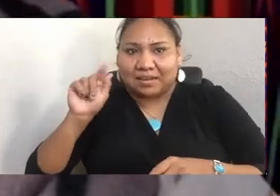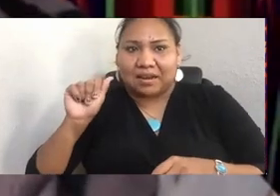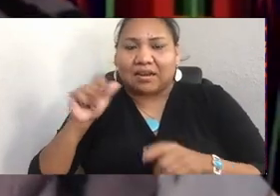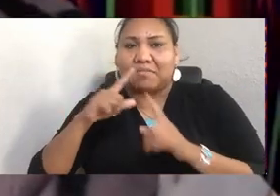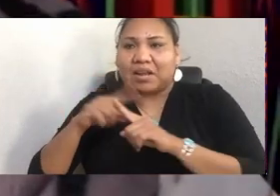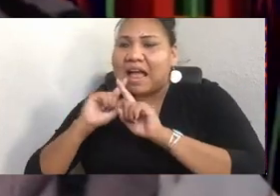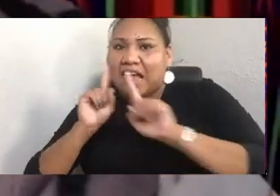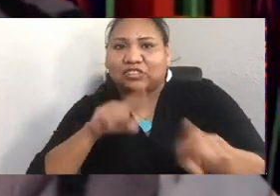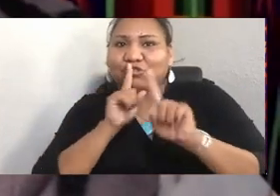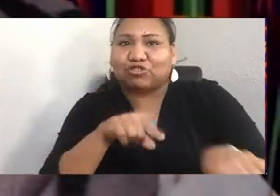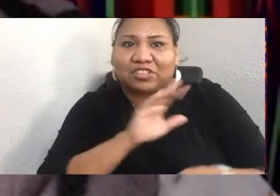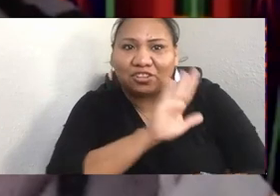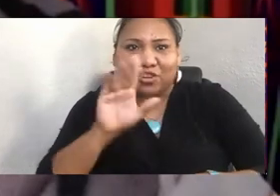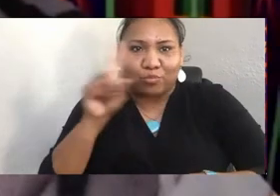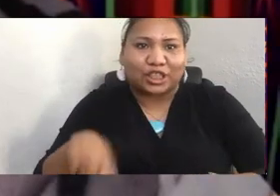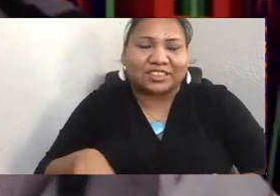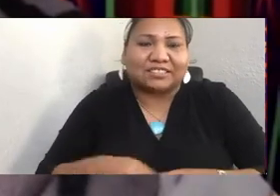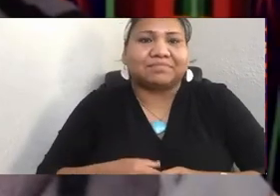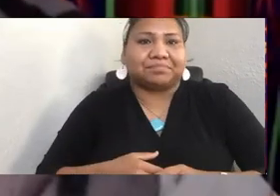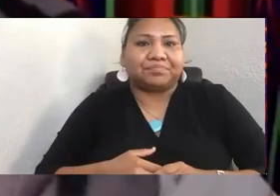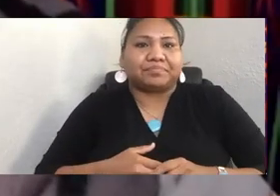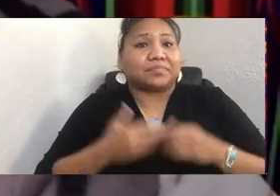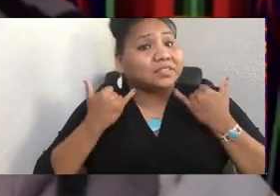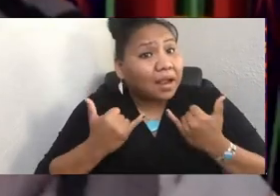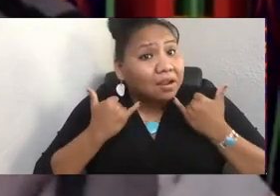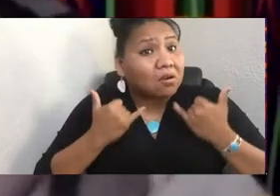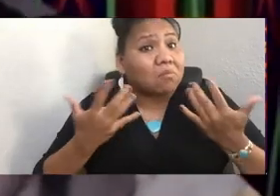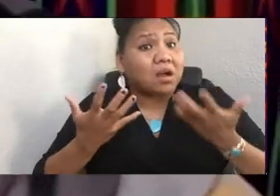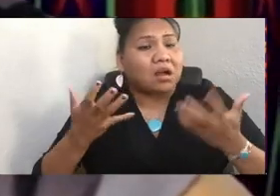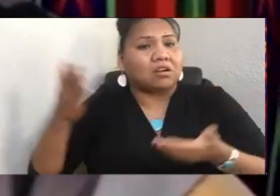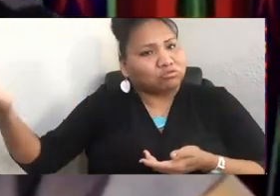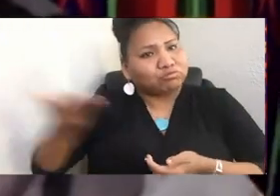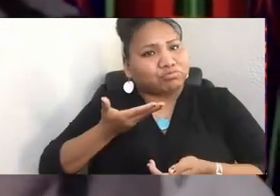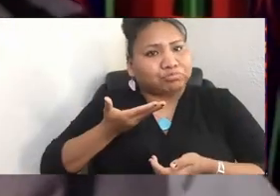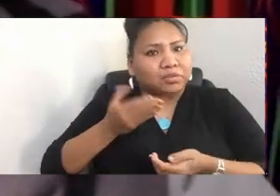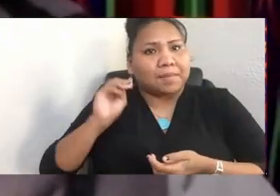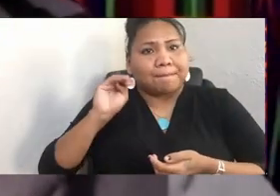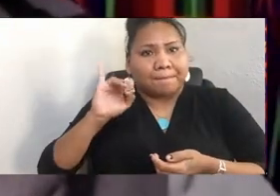With that, we want to introduce Matika Wilbur,